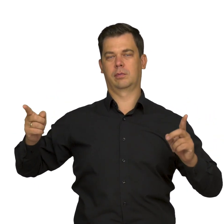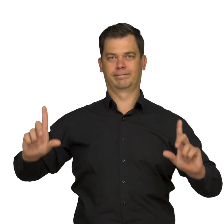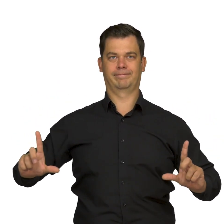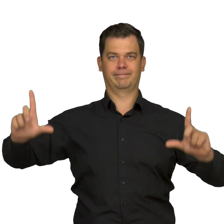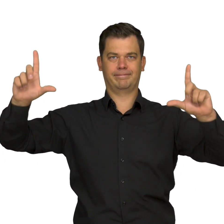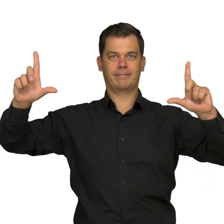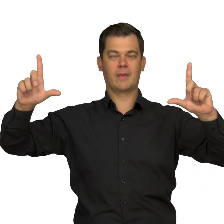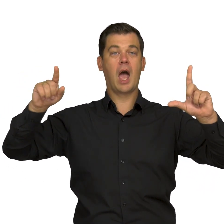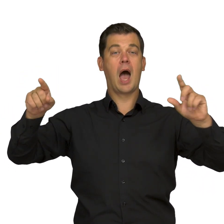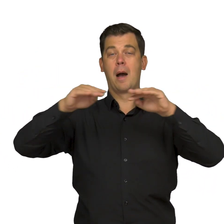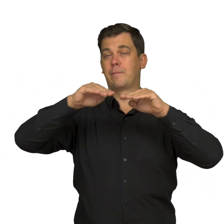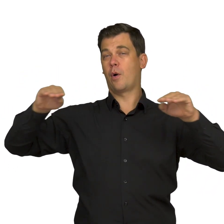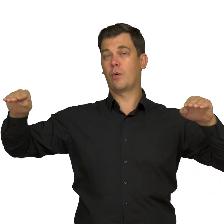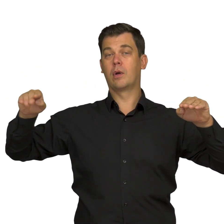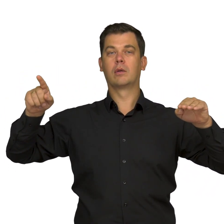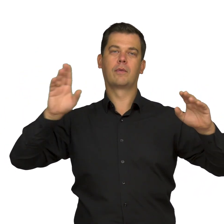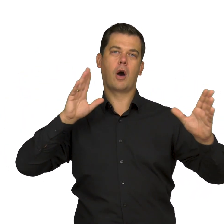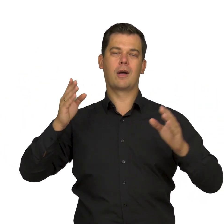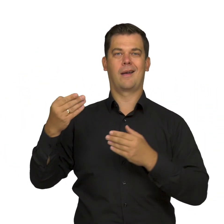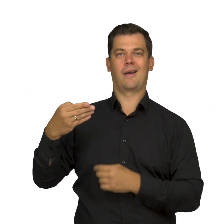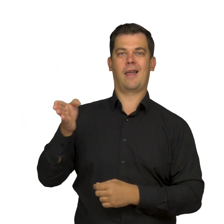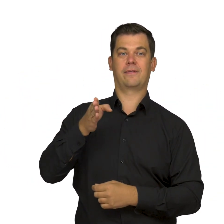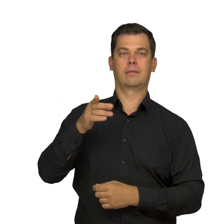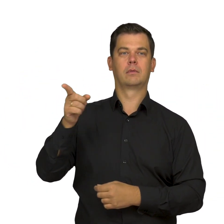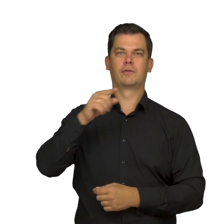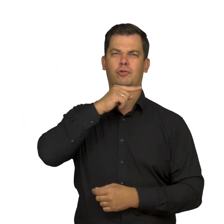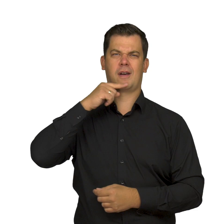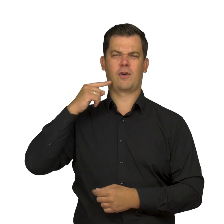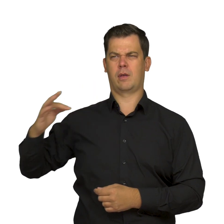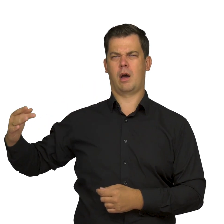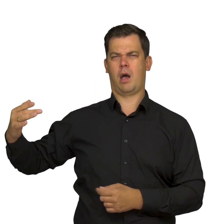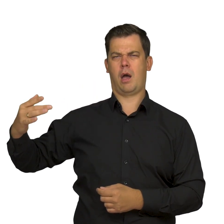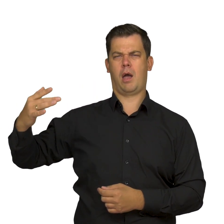At the left edge, from around the middle of its height, there begins a stripe of red.